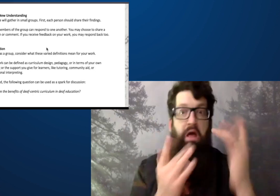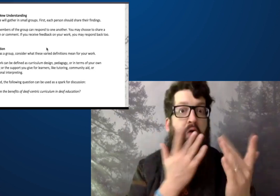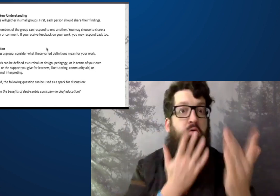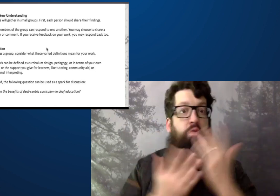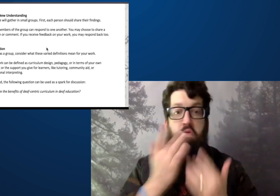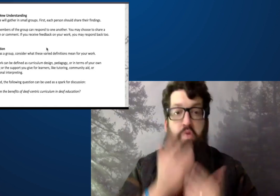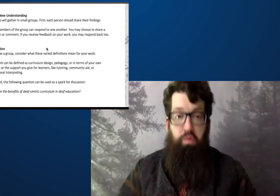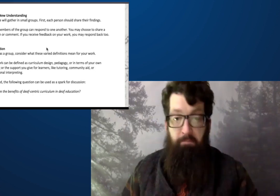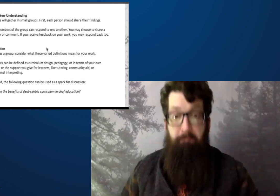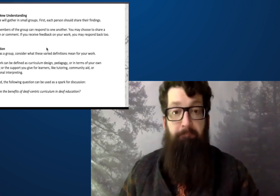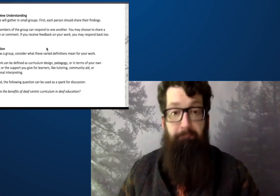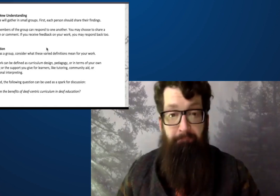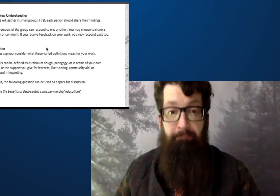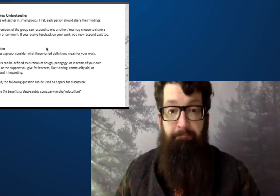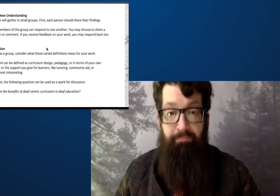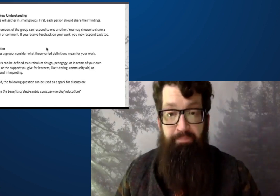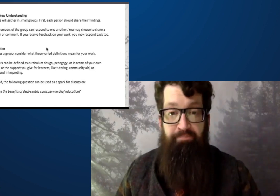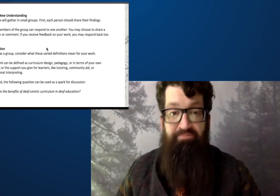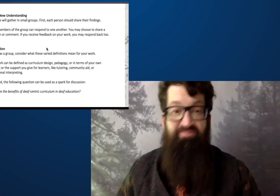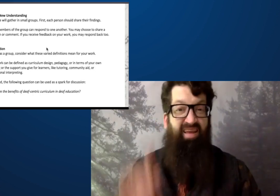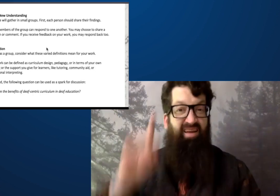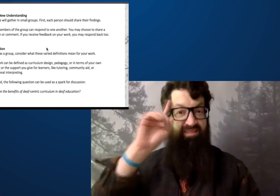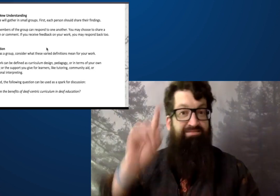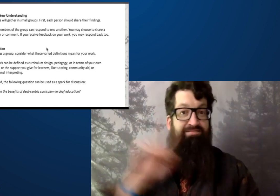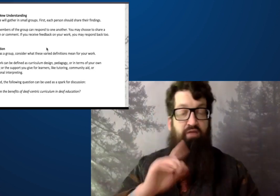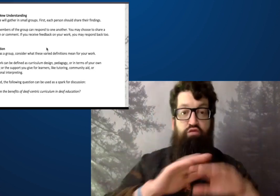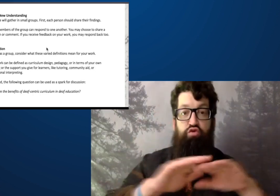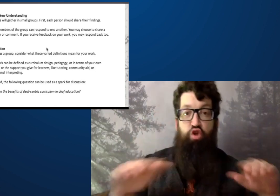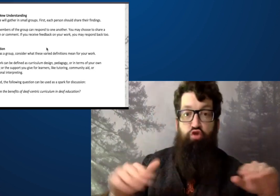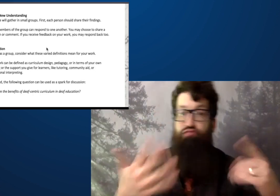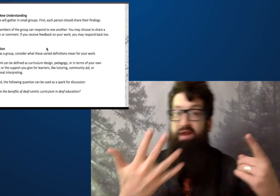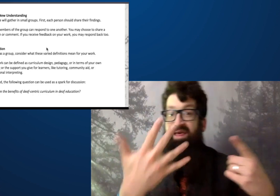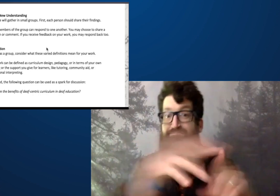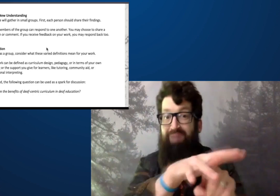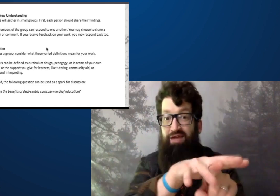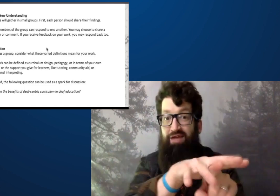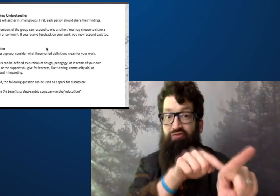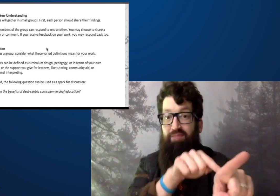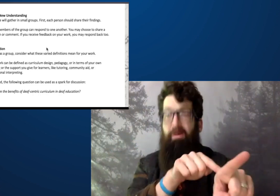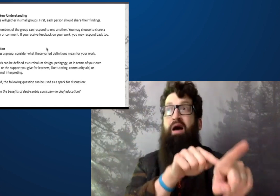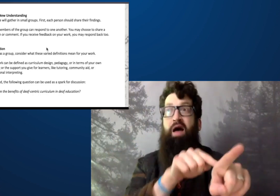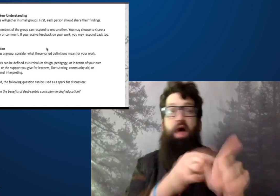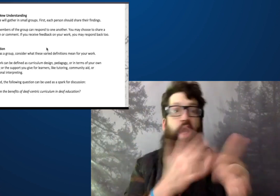children and mainstream or deaf school and not having the chance for getting